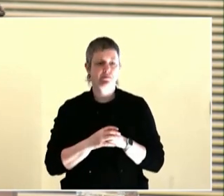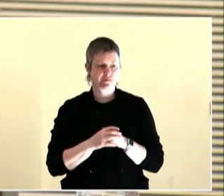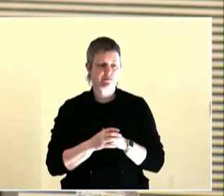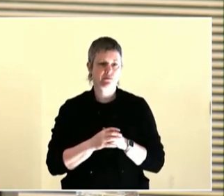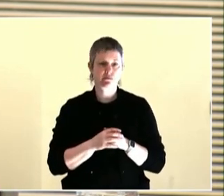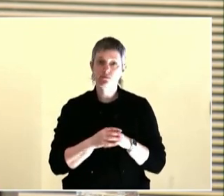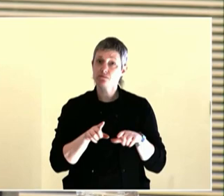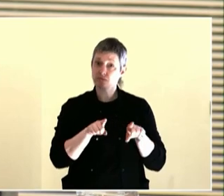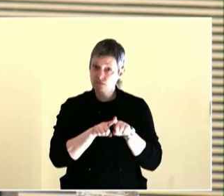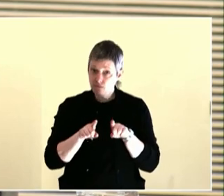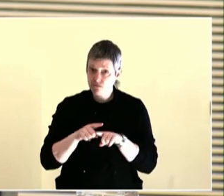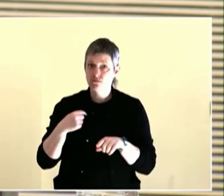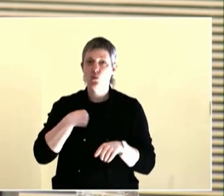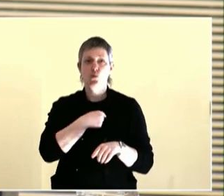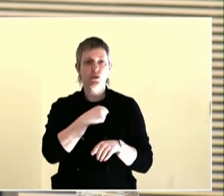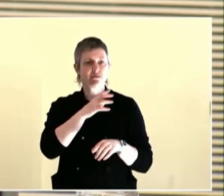do community-specific leadership